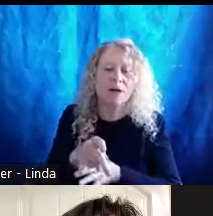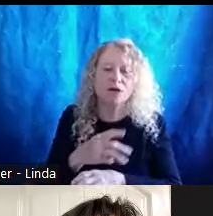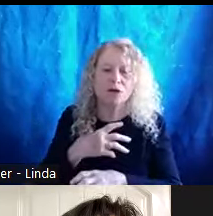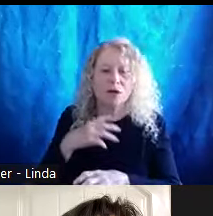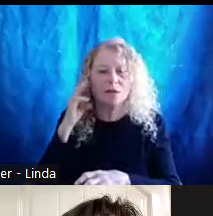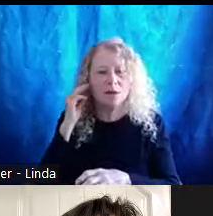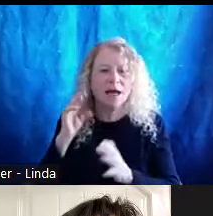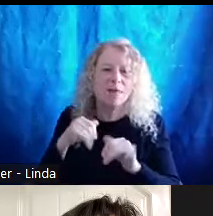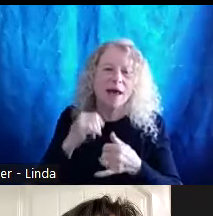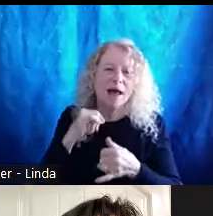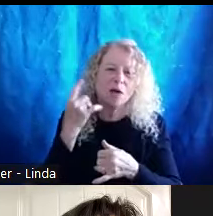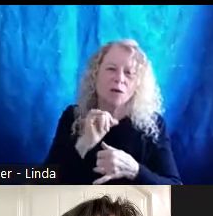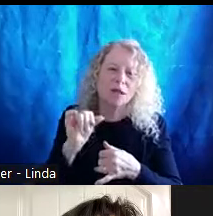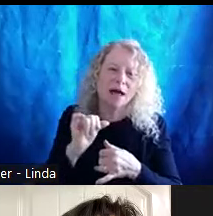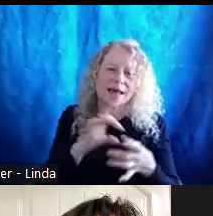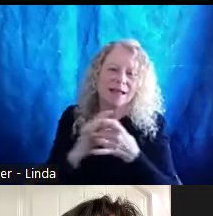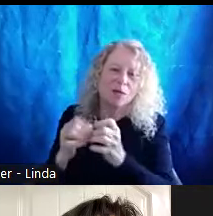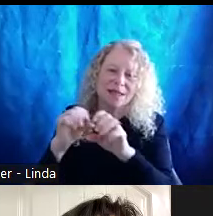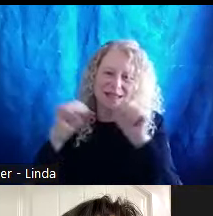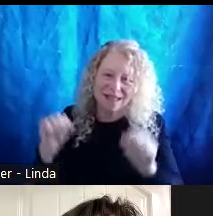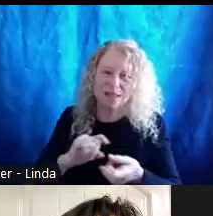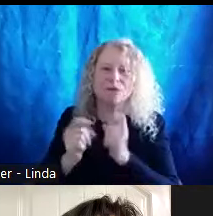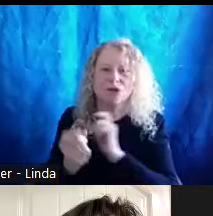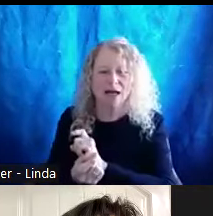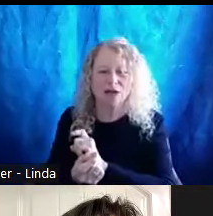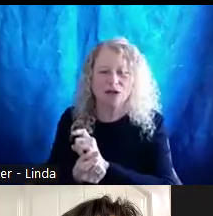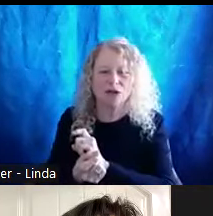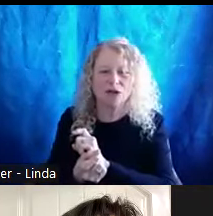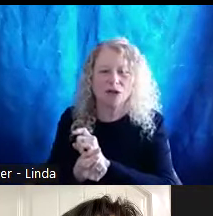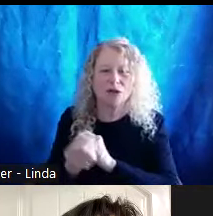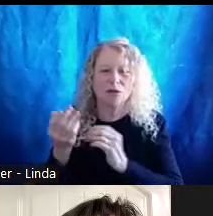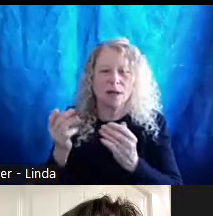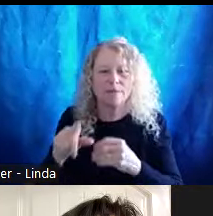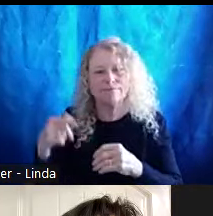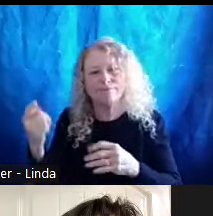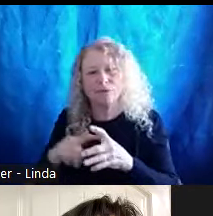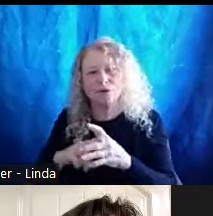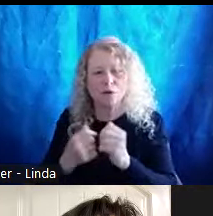So with that I'm going to pass this to Aaron to get us started to talk about what is intersectionality.